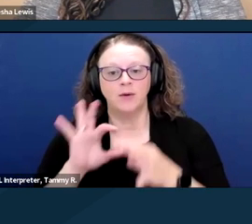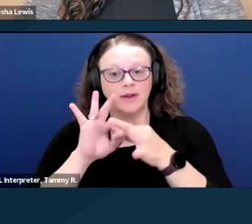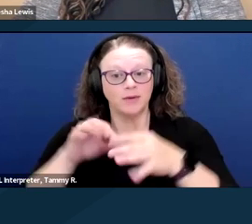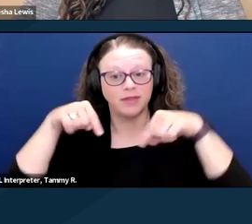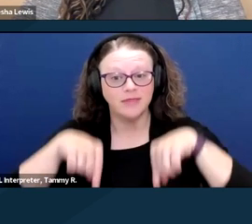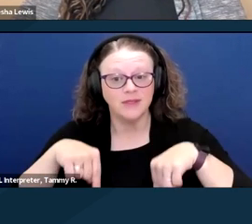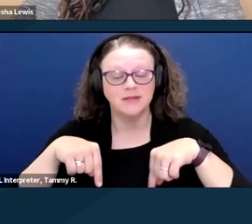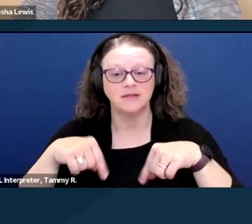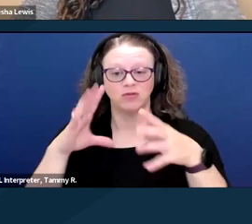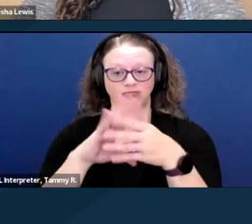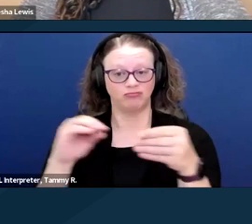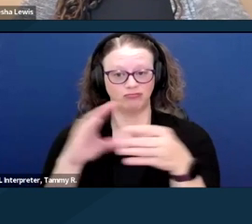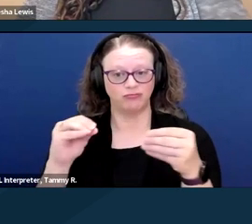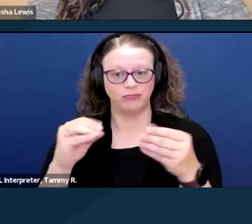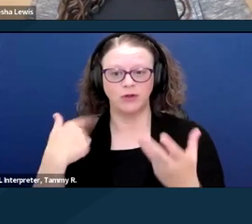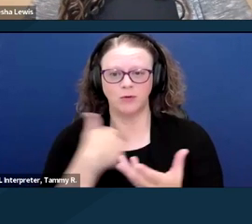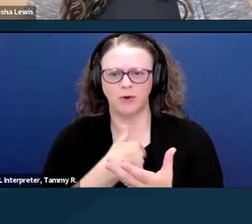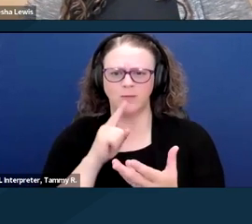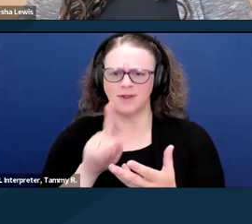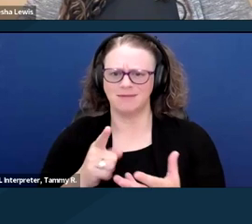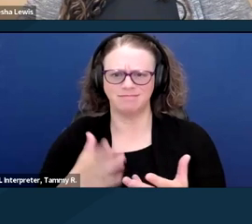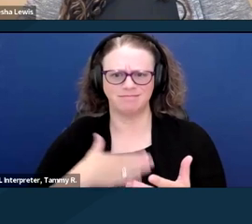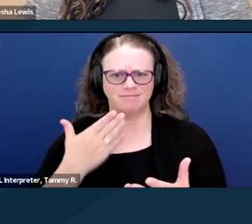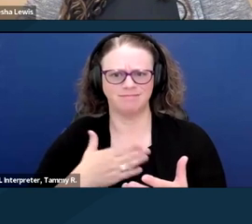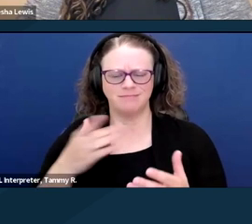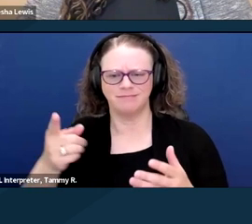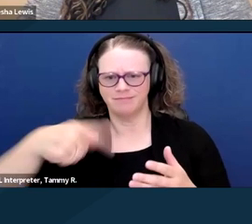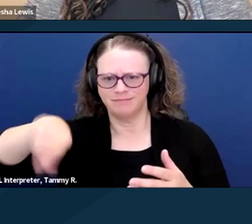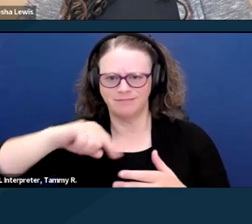because there are a lot of bills that are introduced